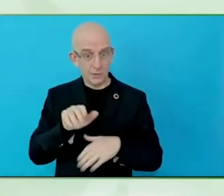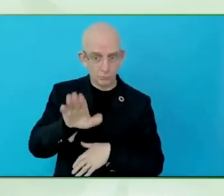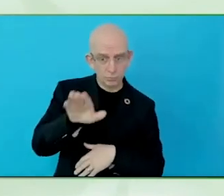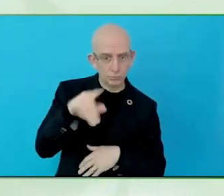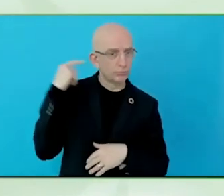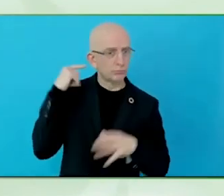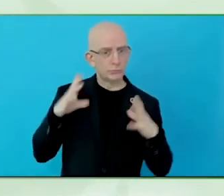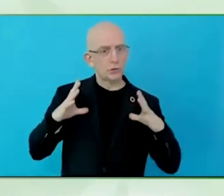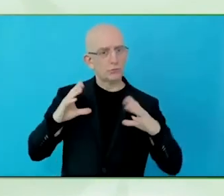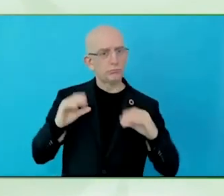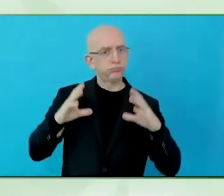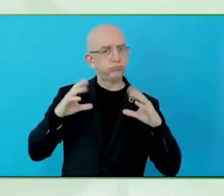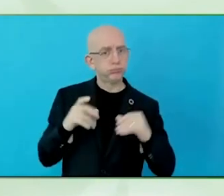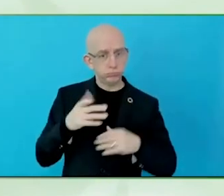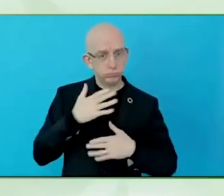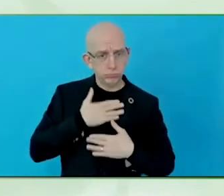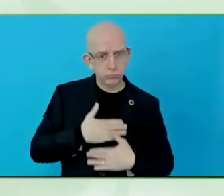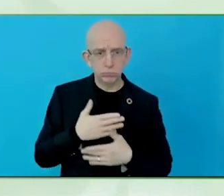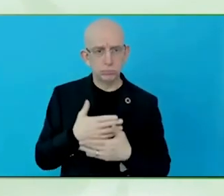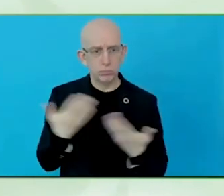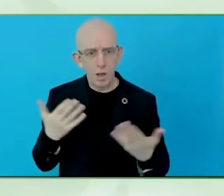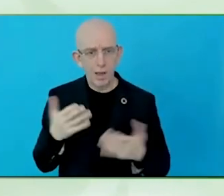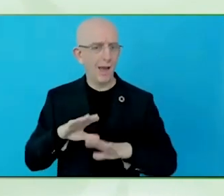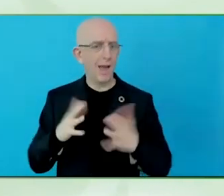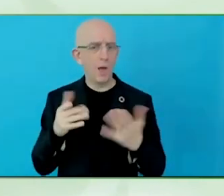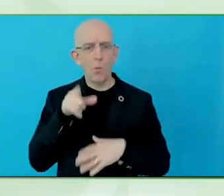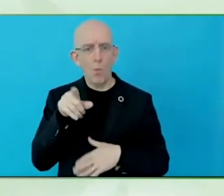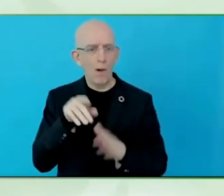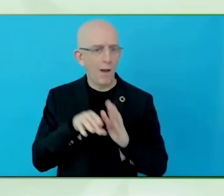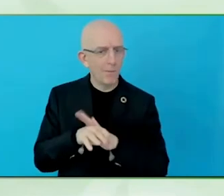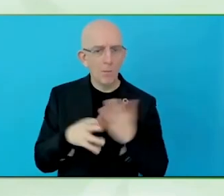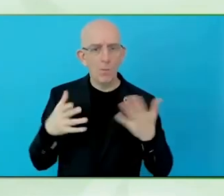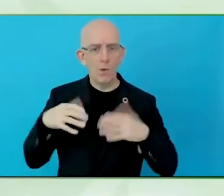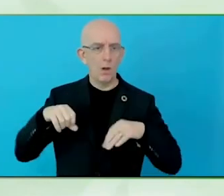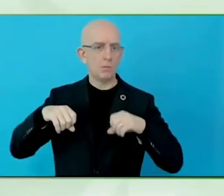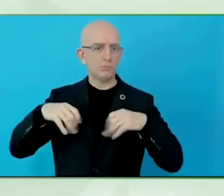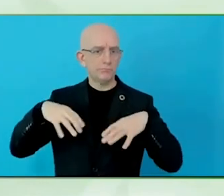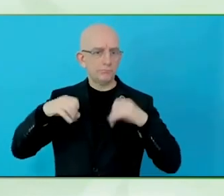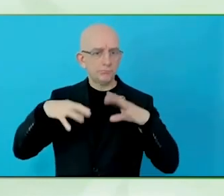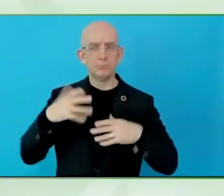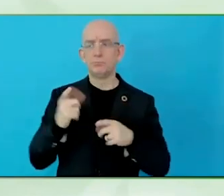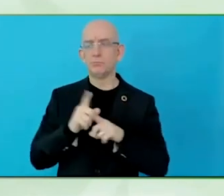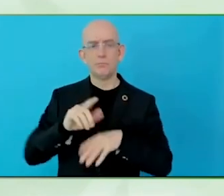can still consider disabled travellers or guests as a human who